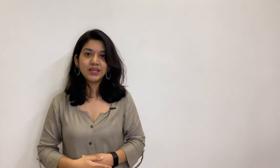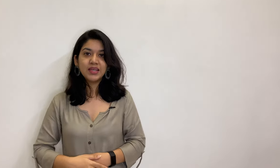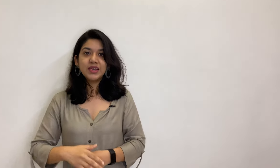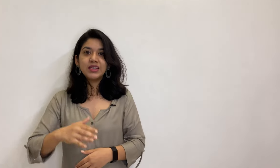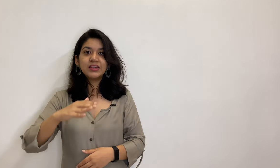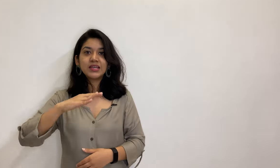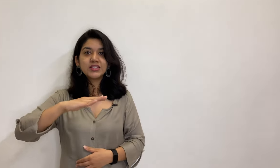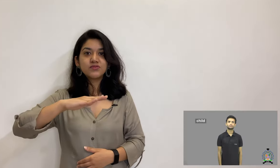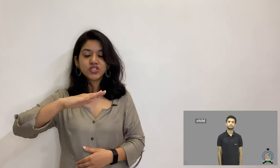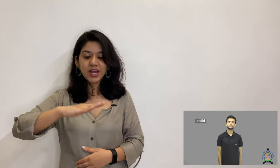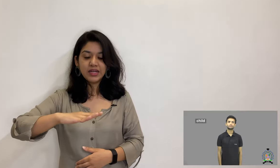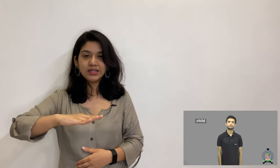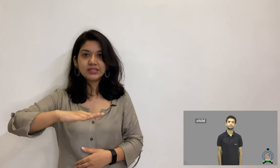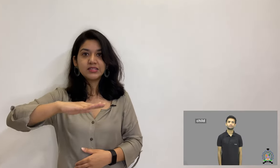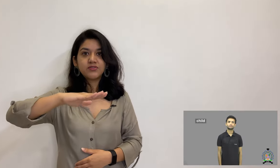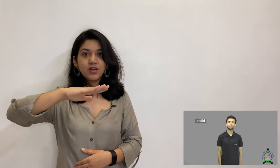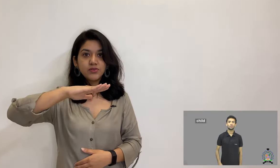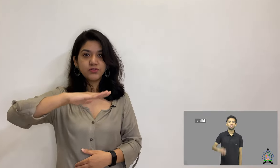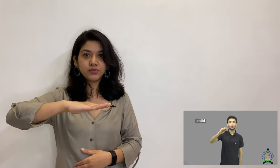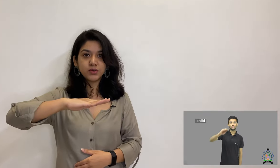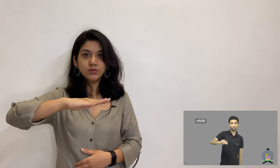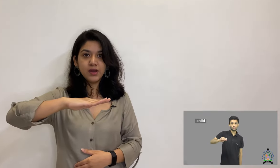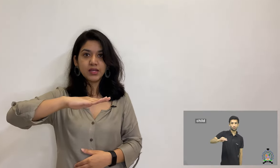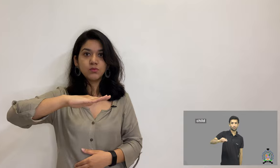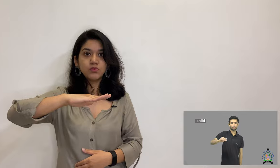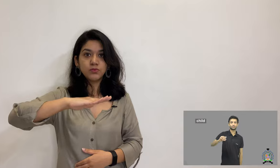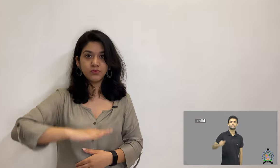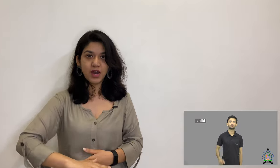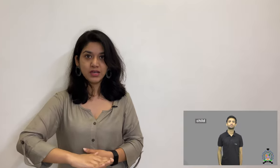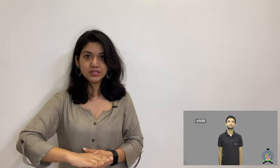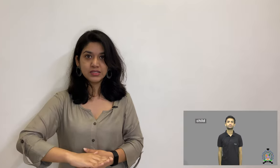In case of child, it's in front of you and you move fast